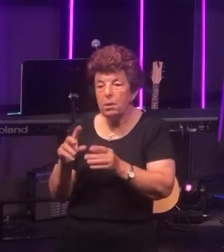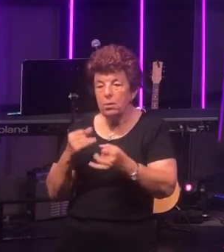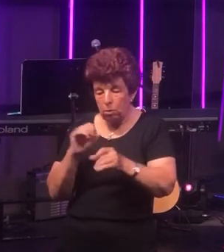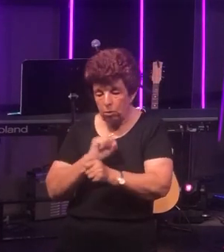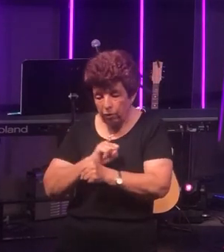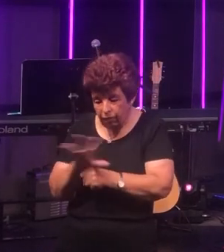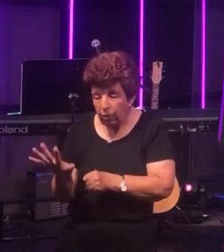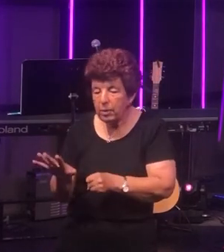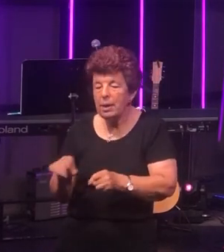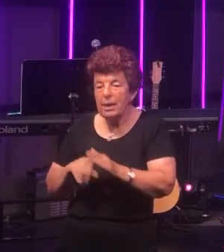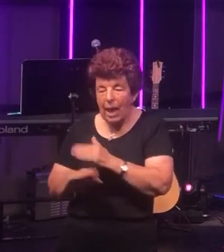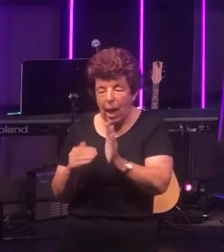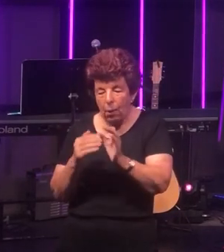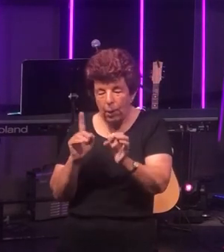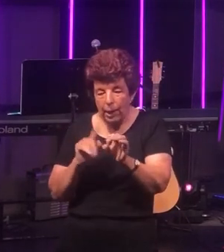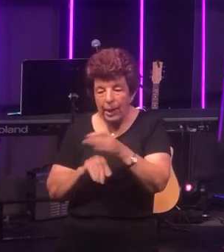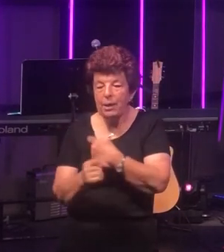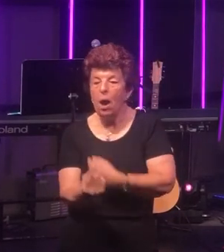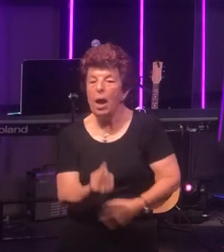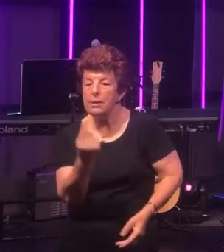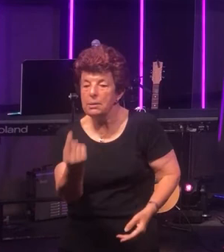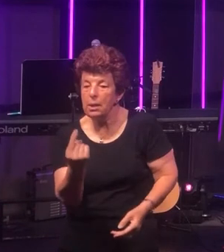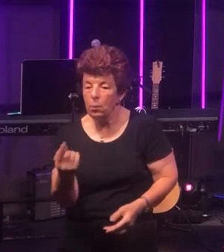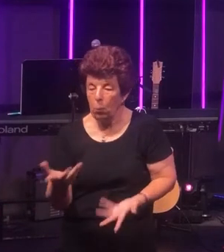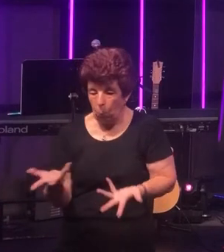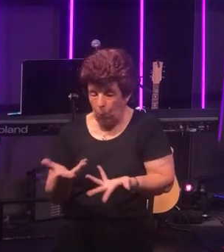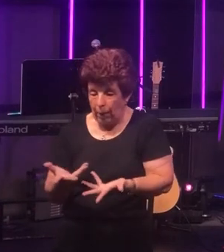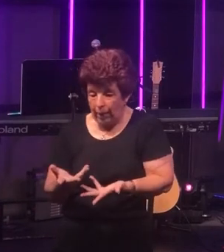put into quarantine or isolation where according to our government